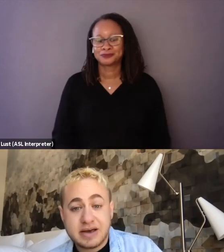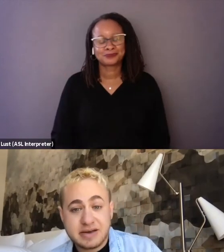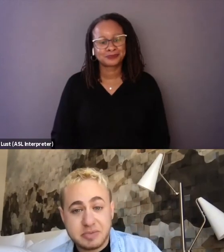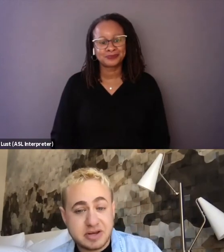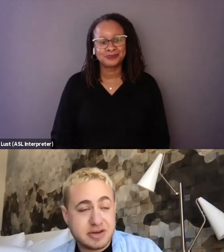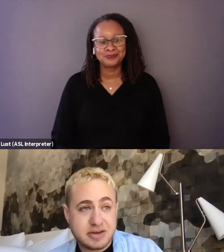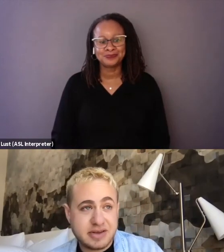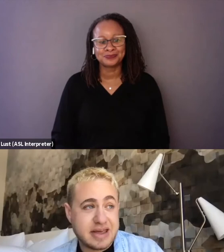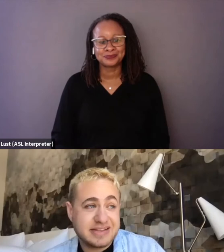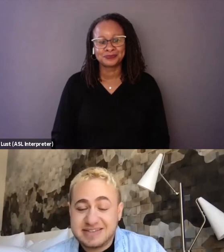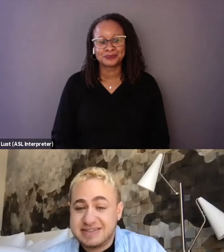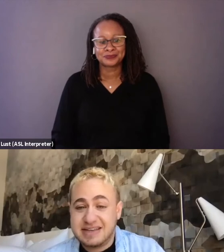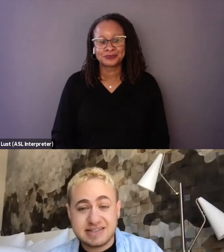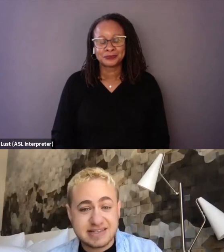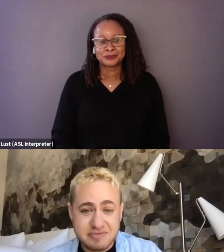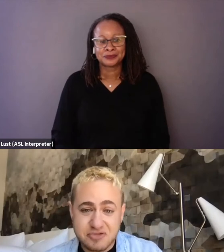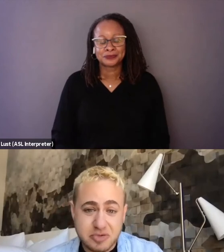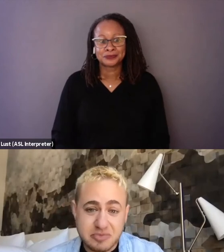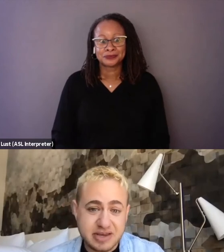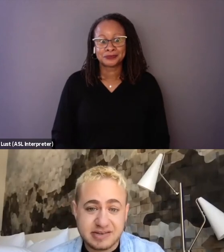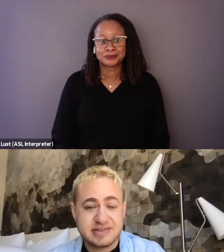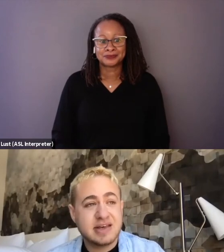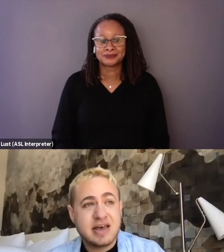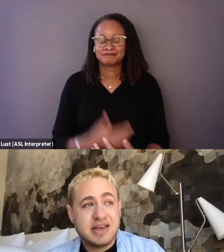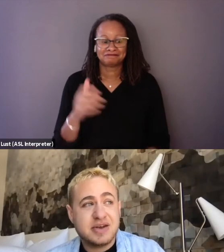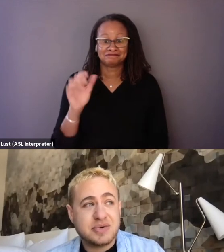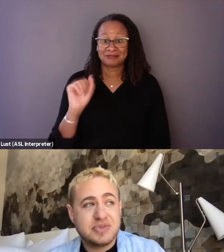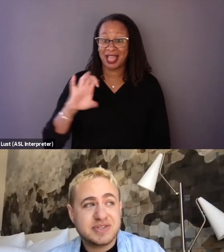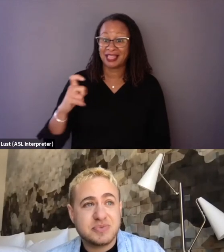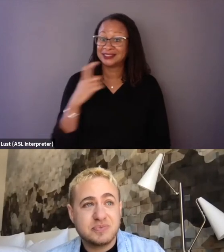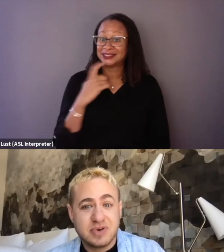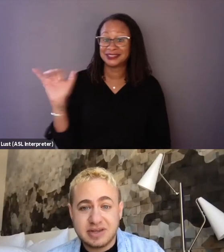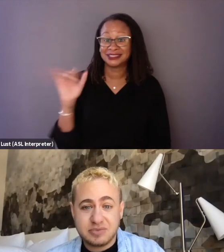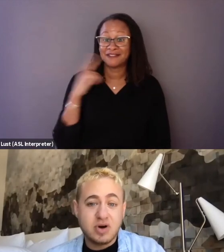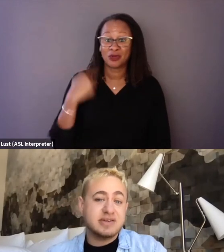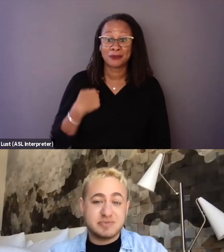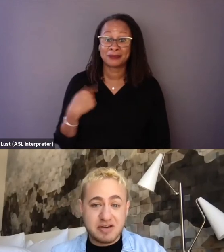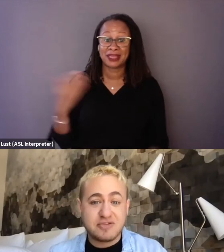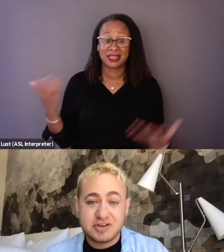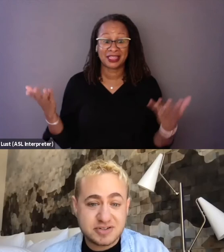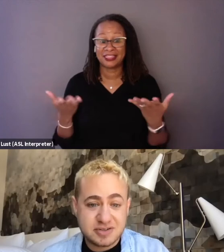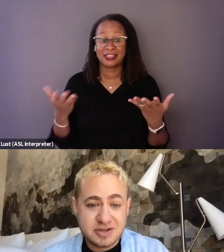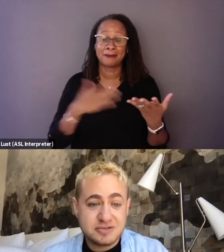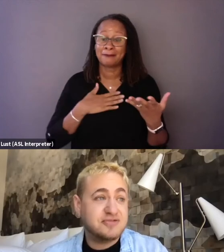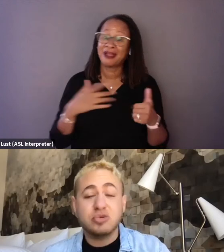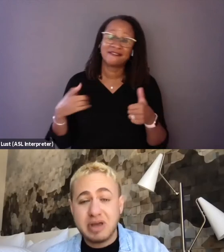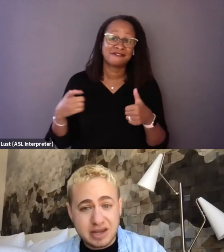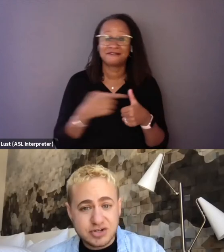Yeah, I mean, and it's the same for me because this really was my first filmmaking journey.